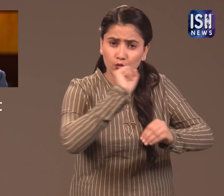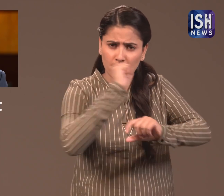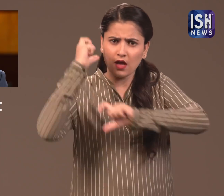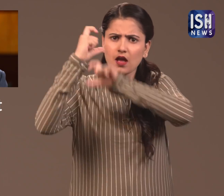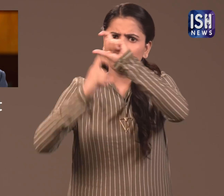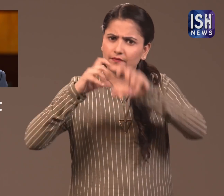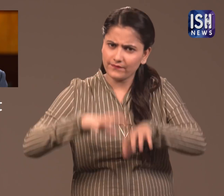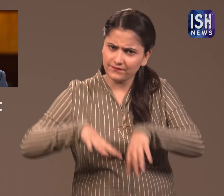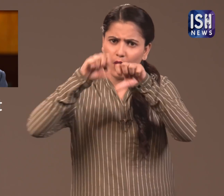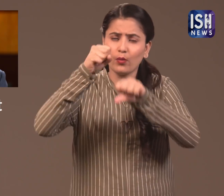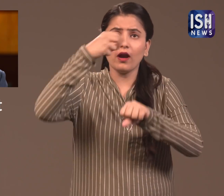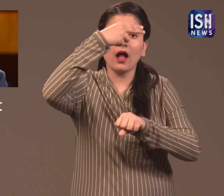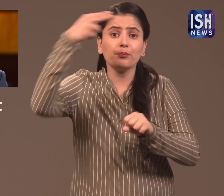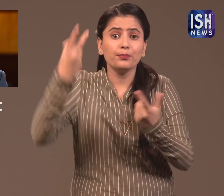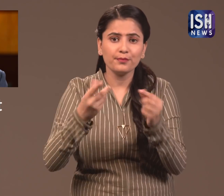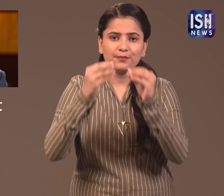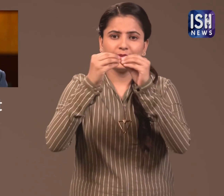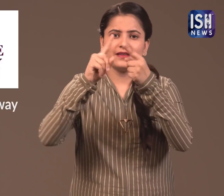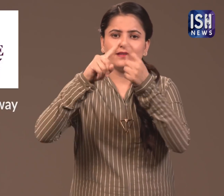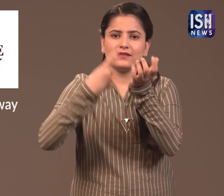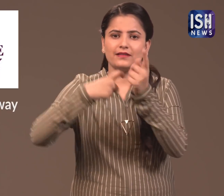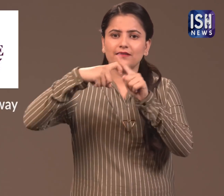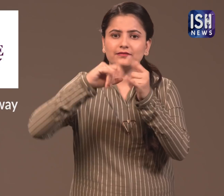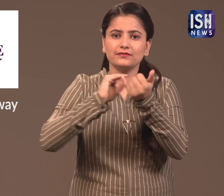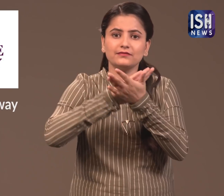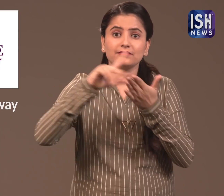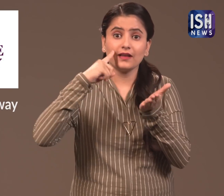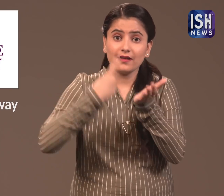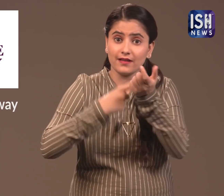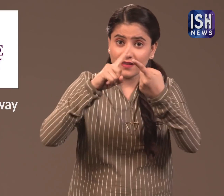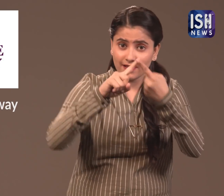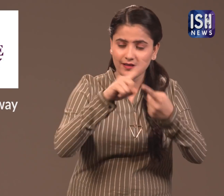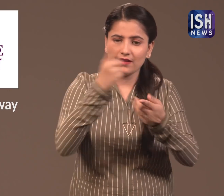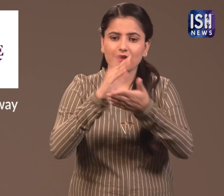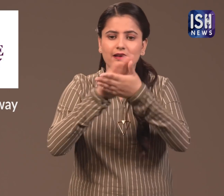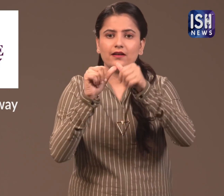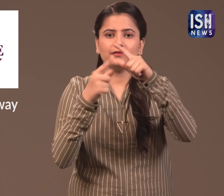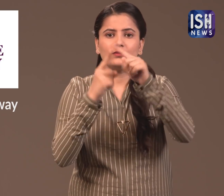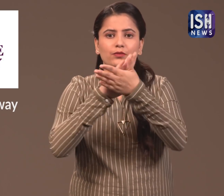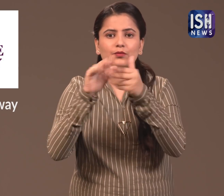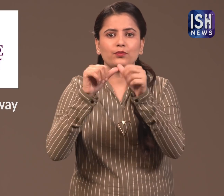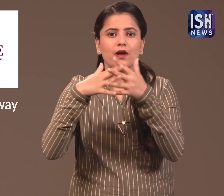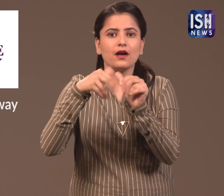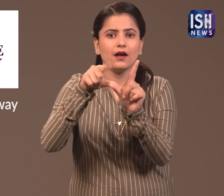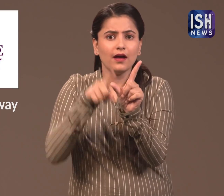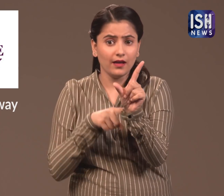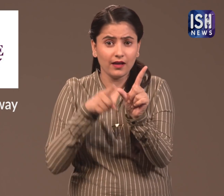founded the Berkshire Hathaway company.